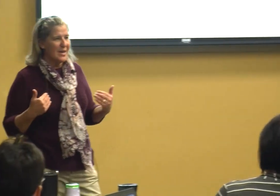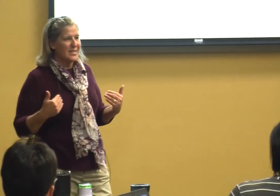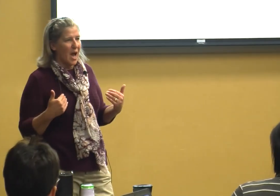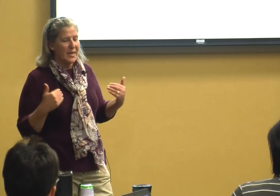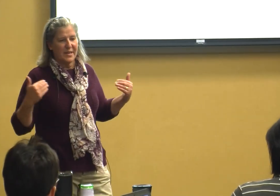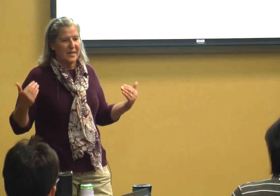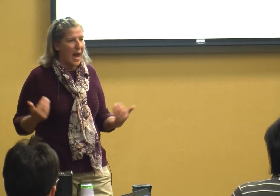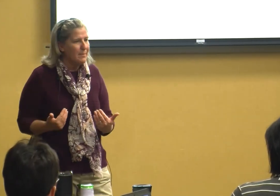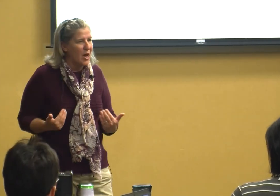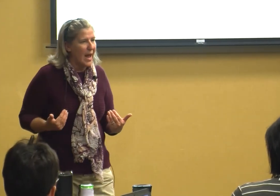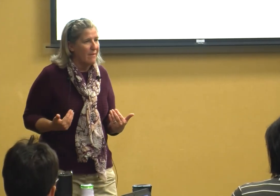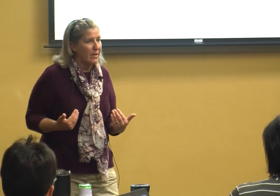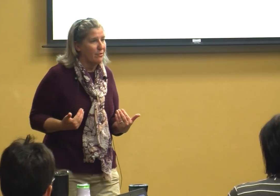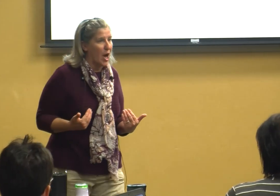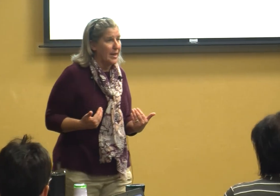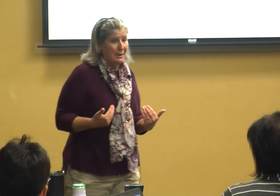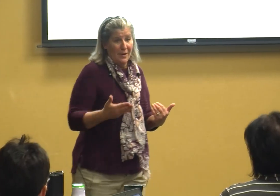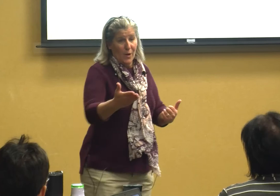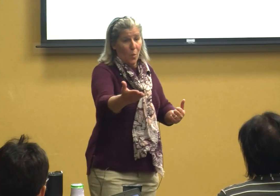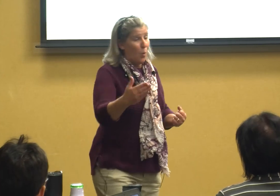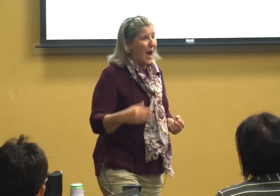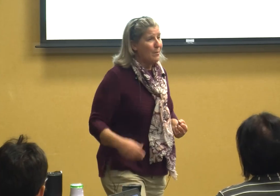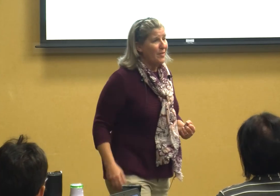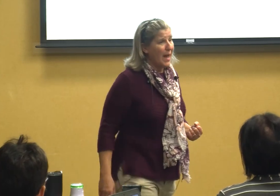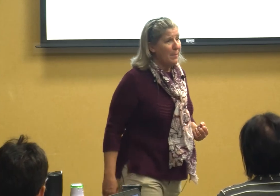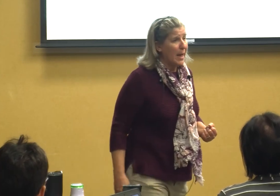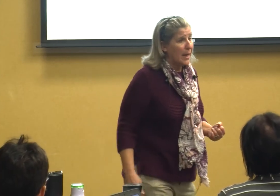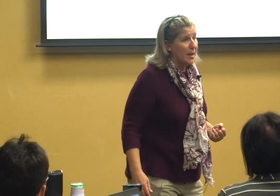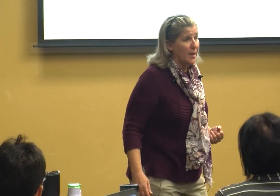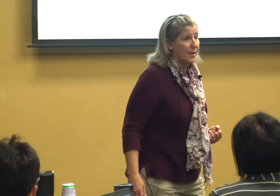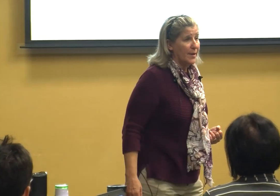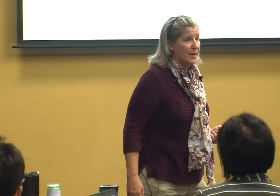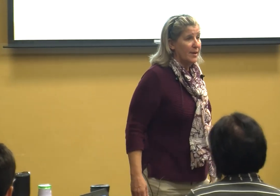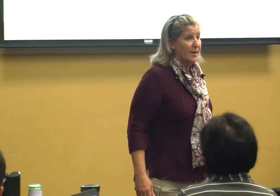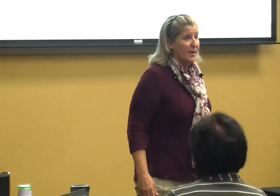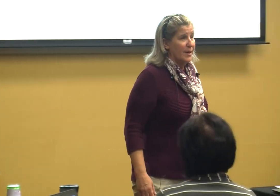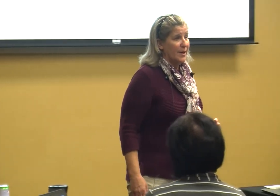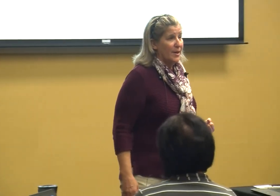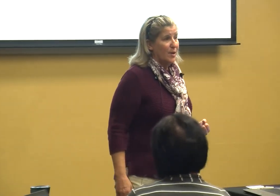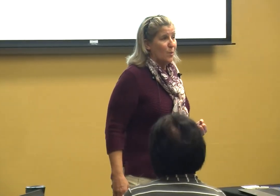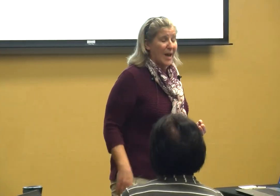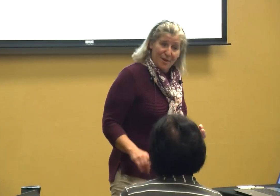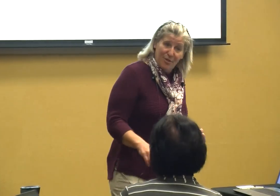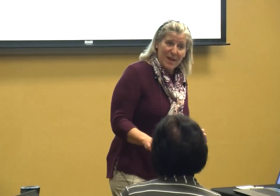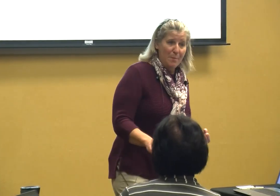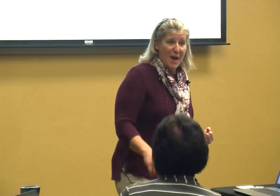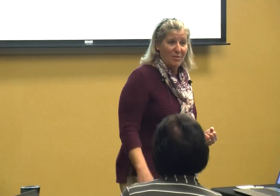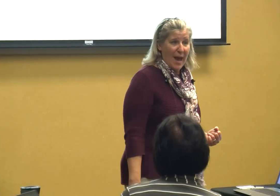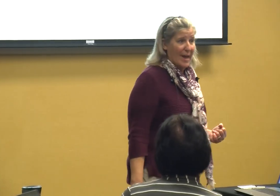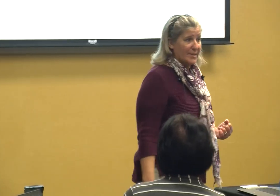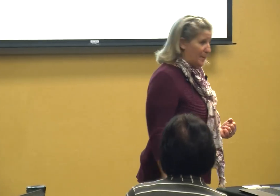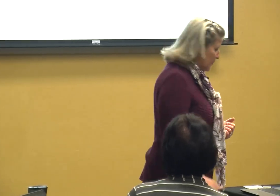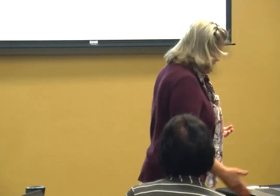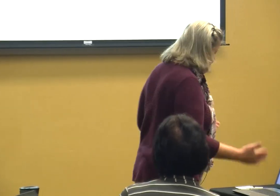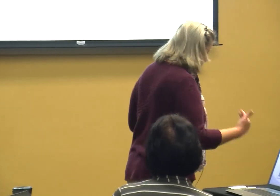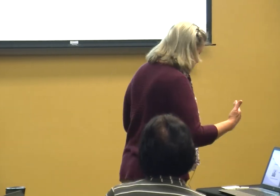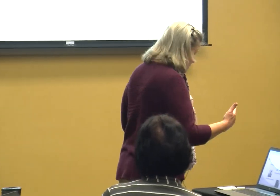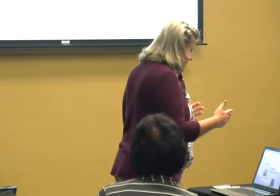excited and I'm not having fun why would they be we got to think about that and if I offend